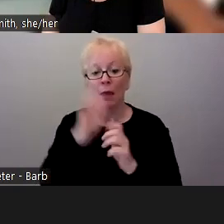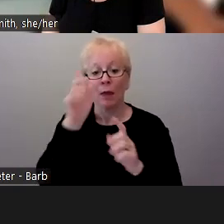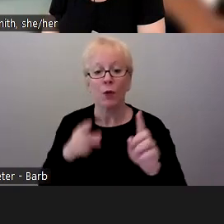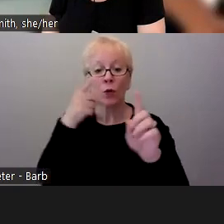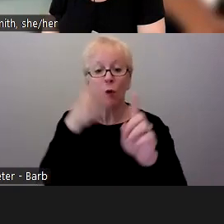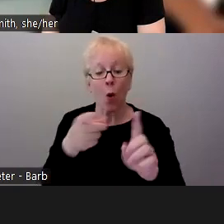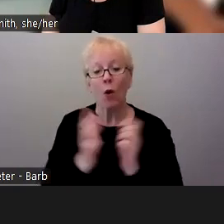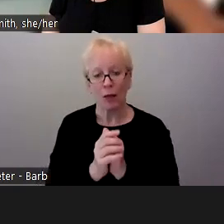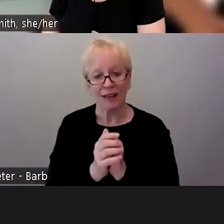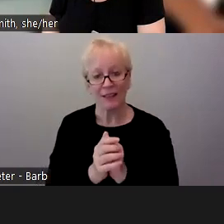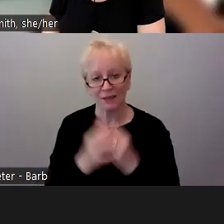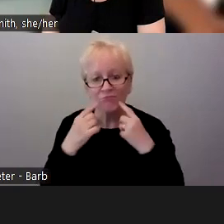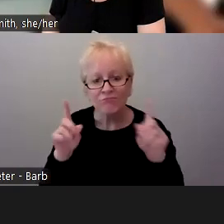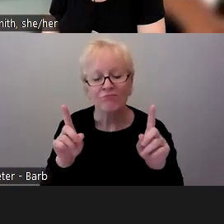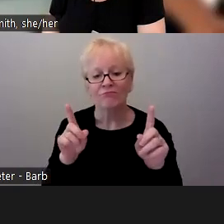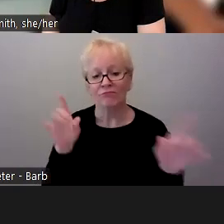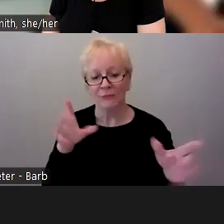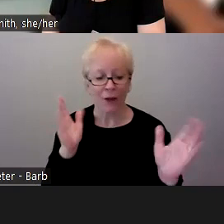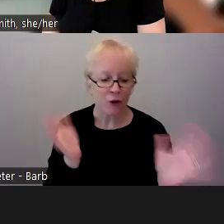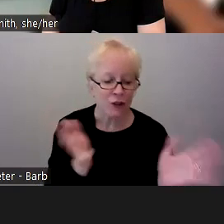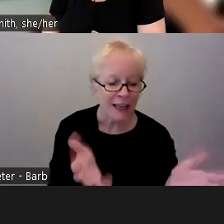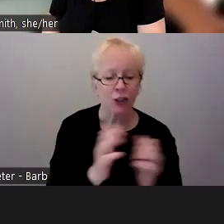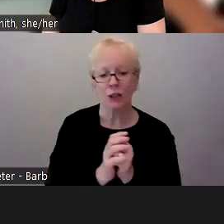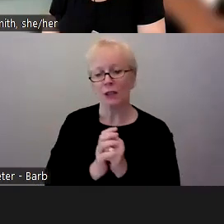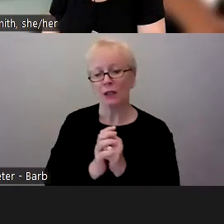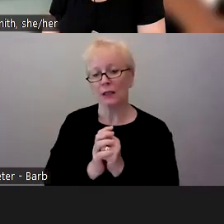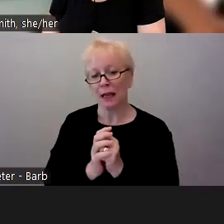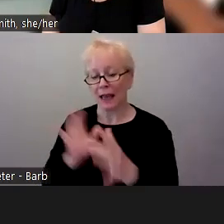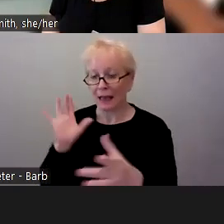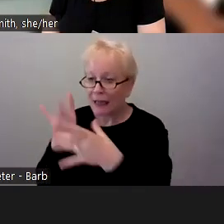a space to have meaningful connections and deepen your sense of belonging within the